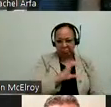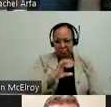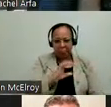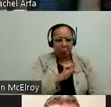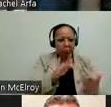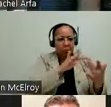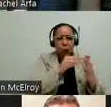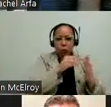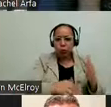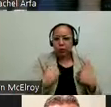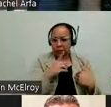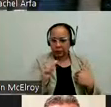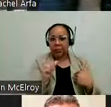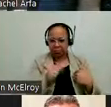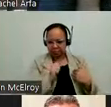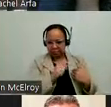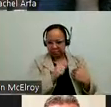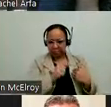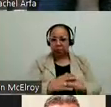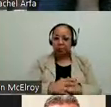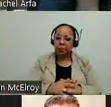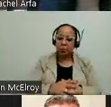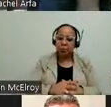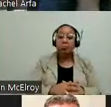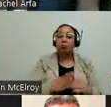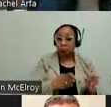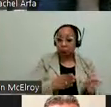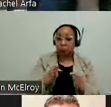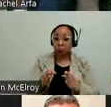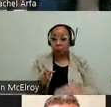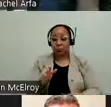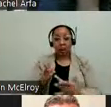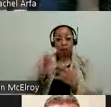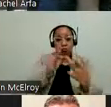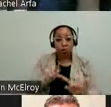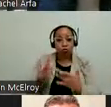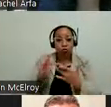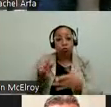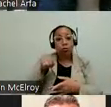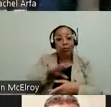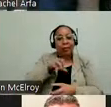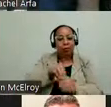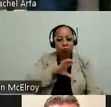disabilities who are at City Colleges. And also having outreach locations in